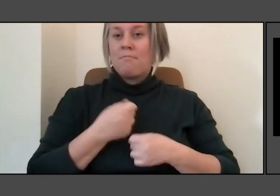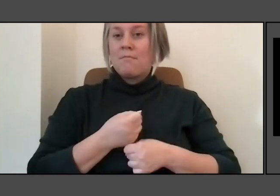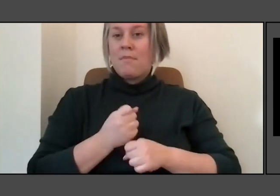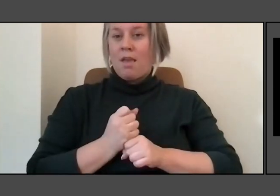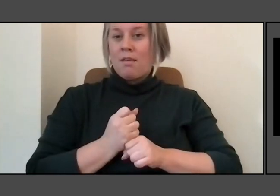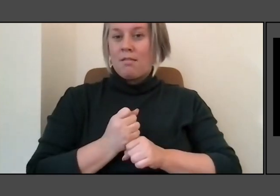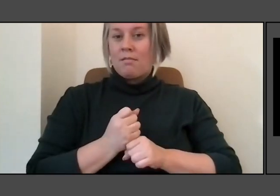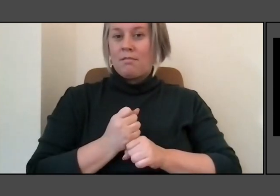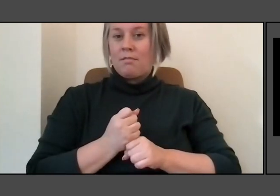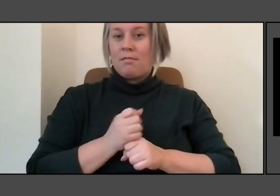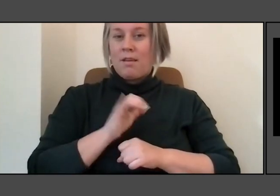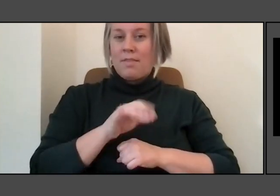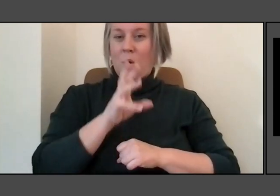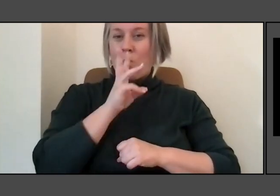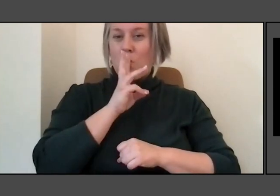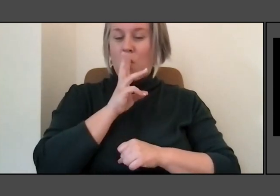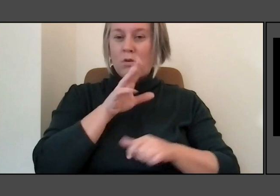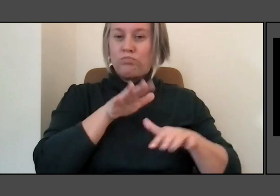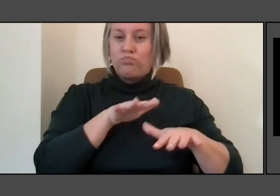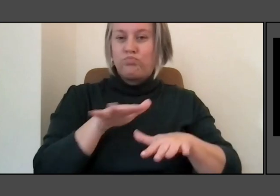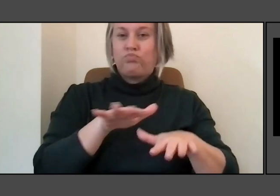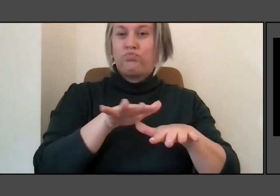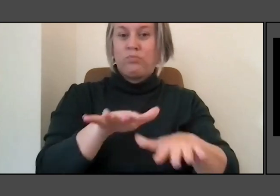Again, I'm very drawn to water within,